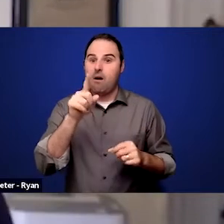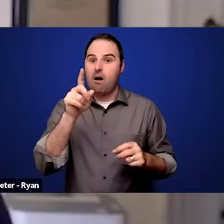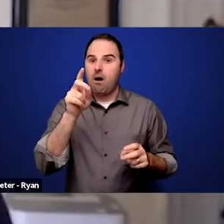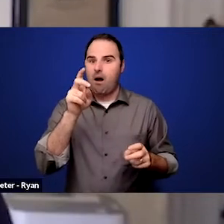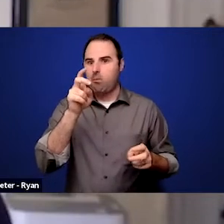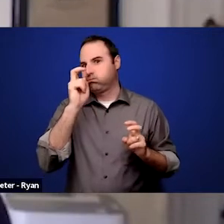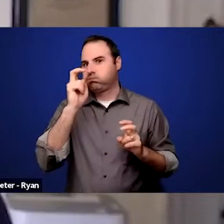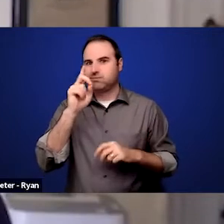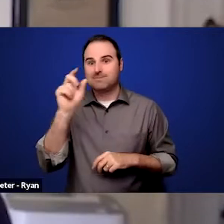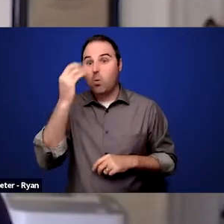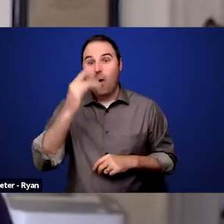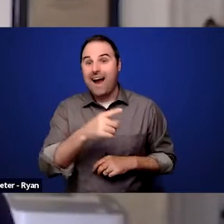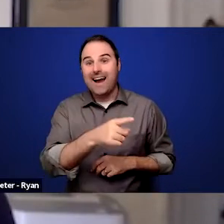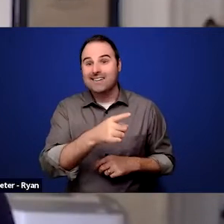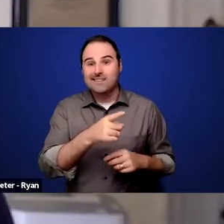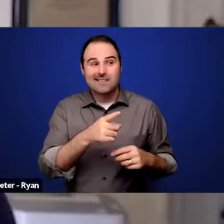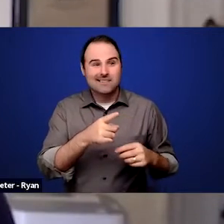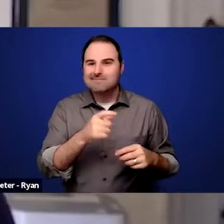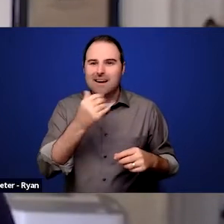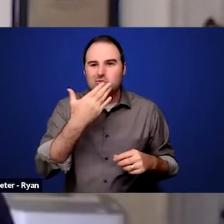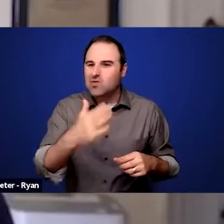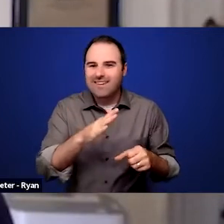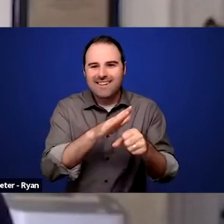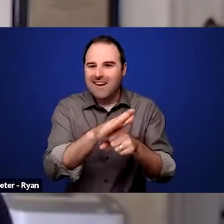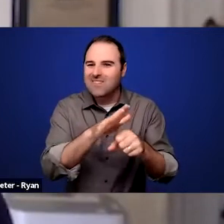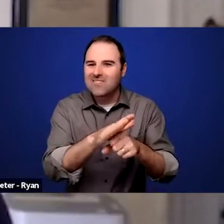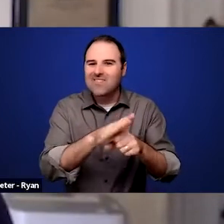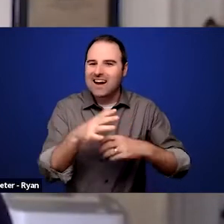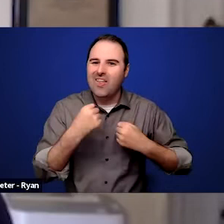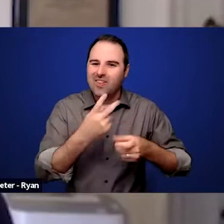or for people who have disabilities, not getting the healthcare that they need in order